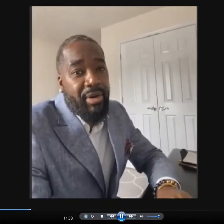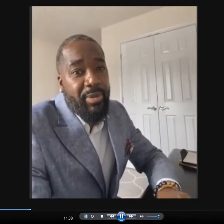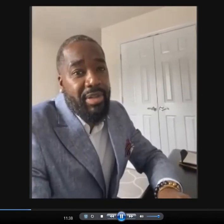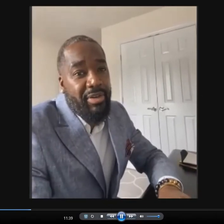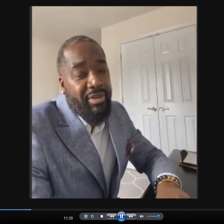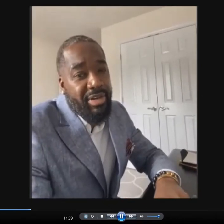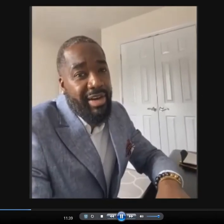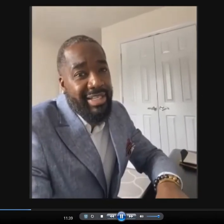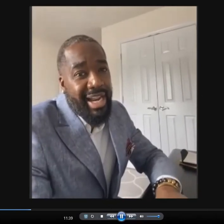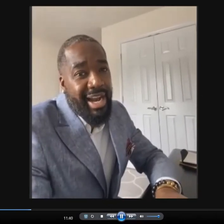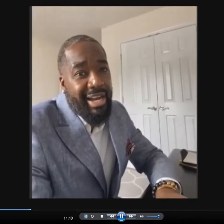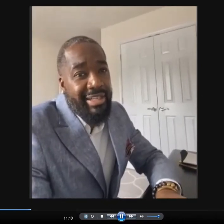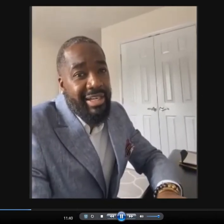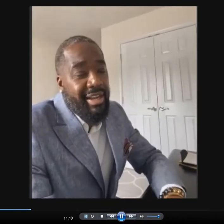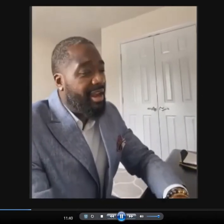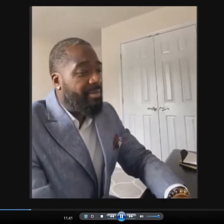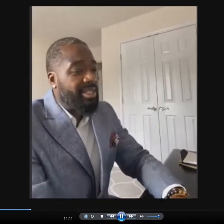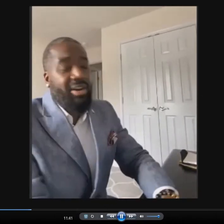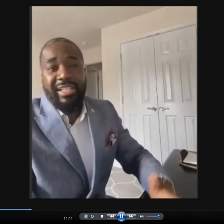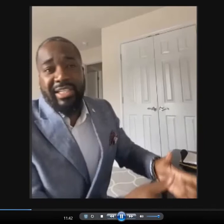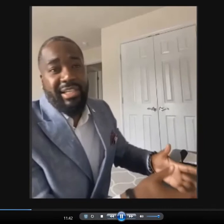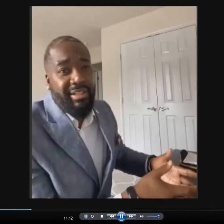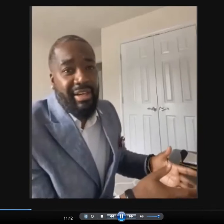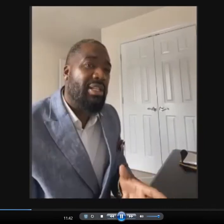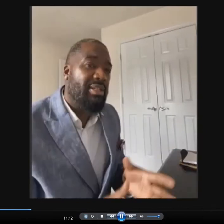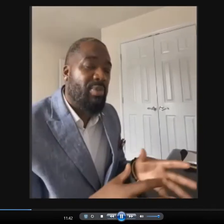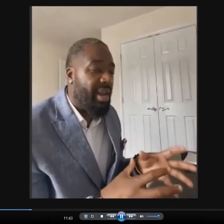vision out of one eye. Went to college, went to the I'll los industry